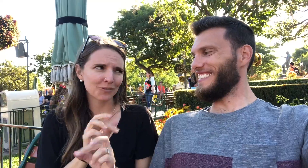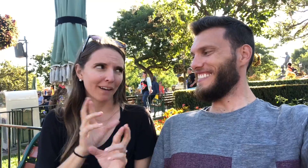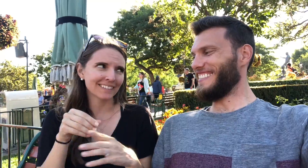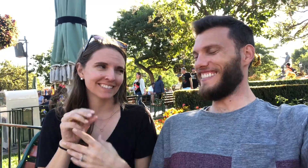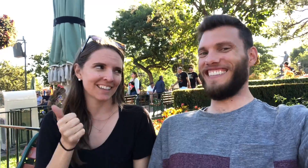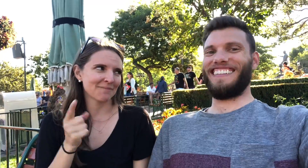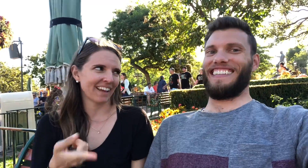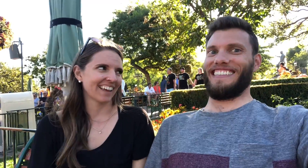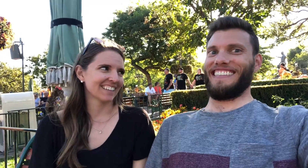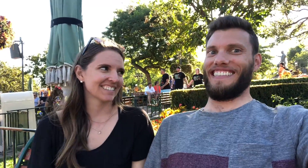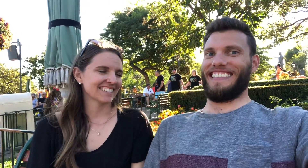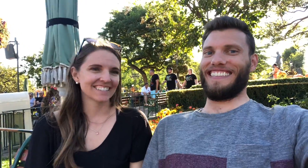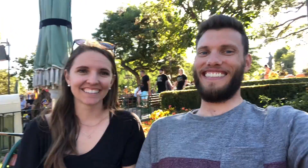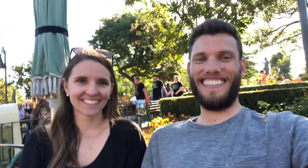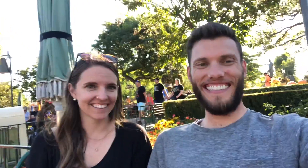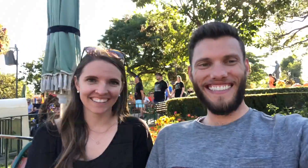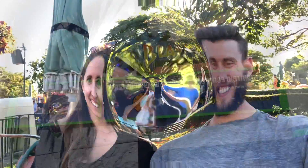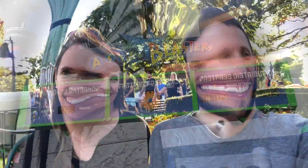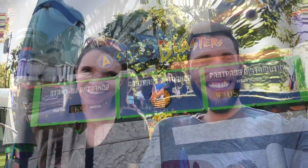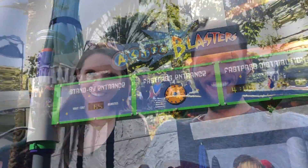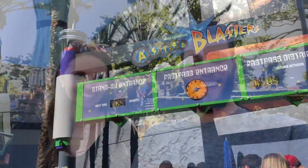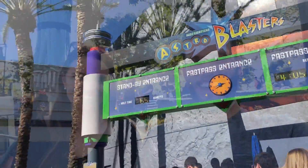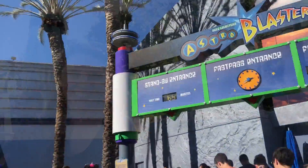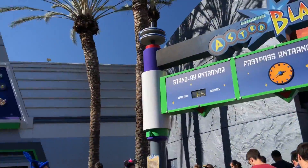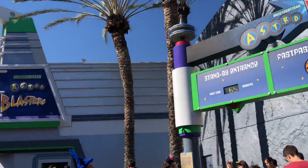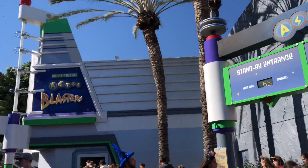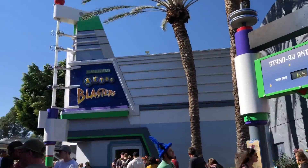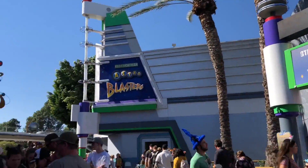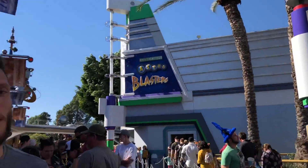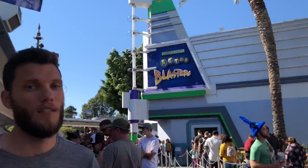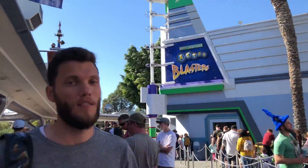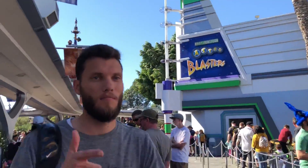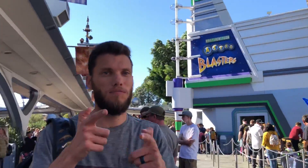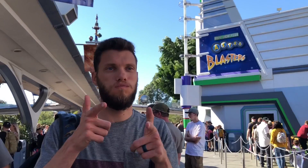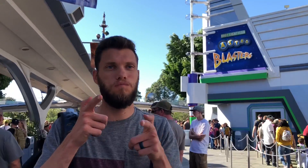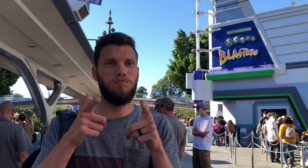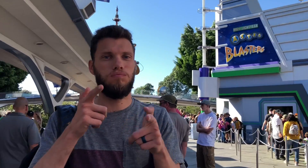ready in 10 minutes Astro blasters